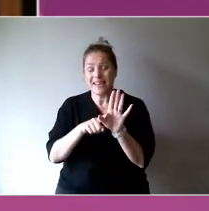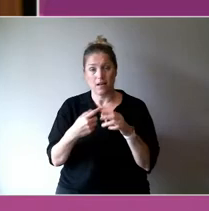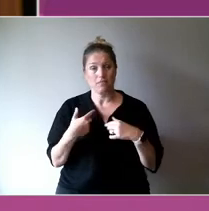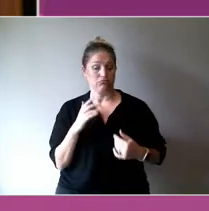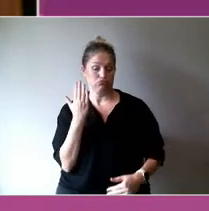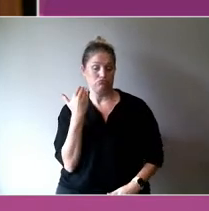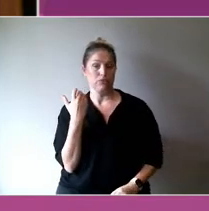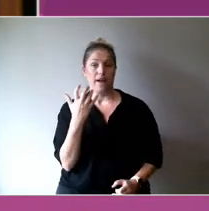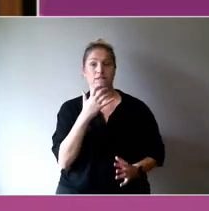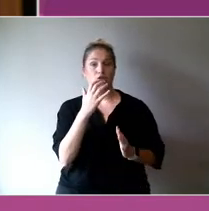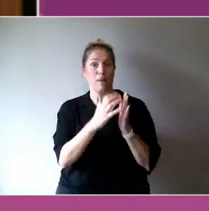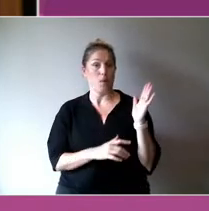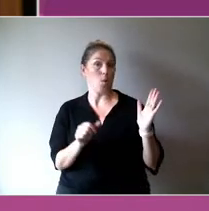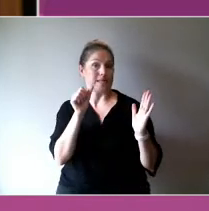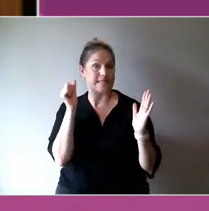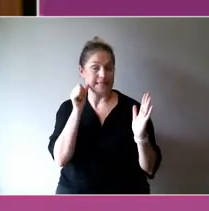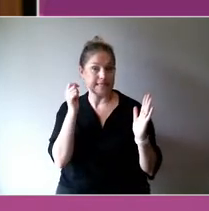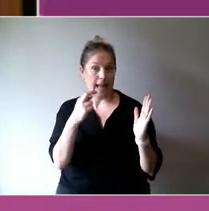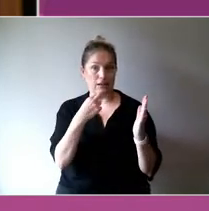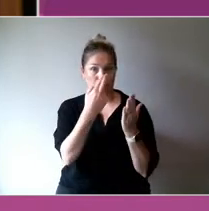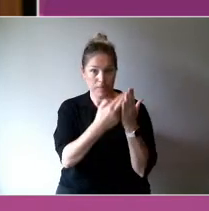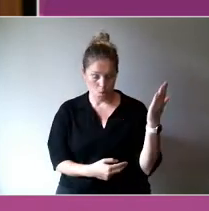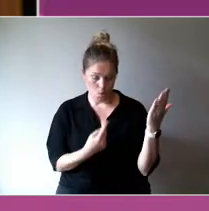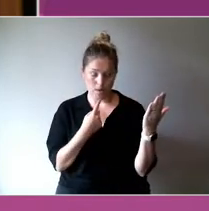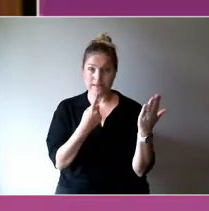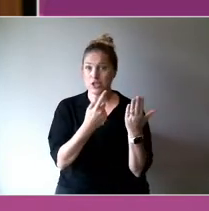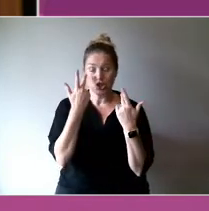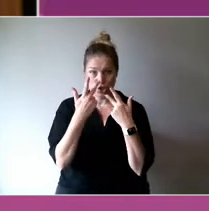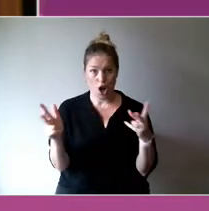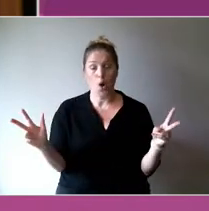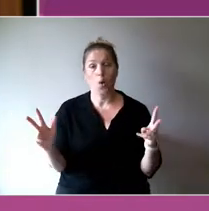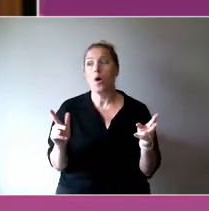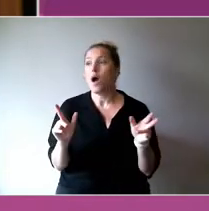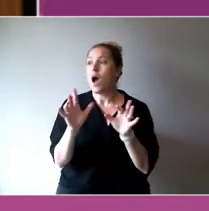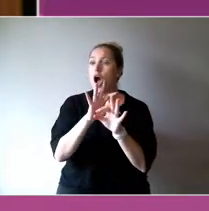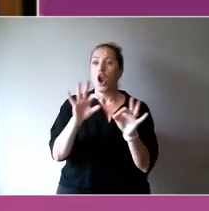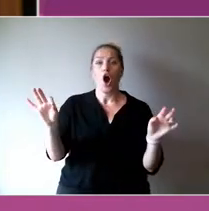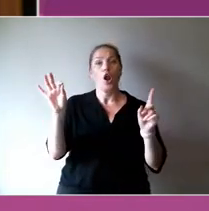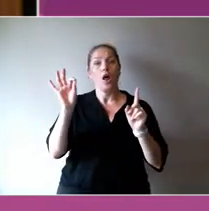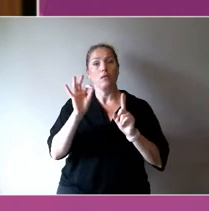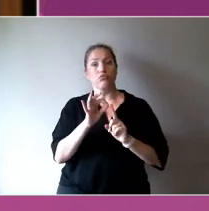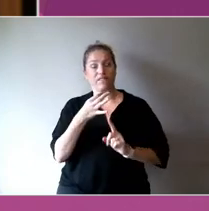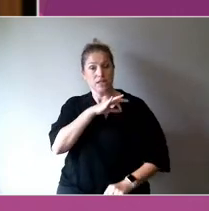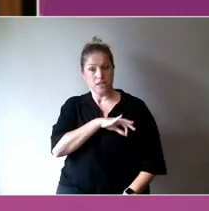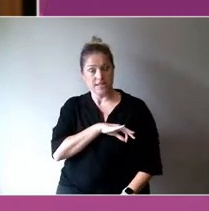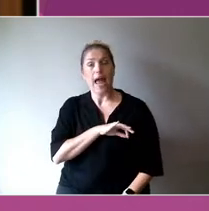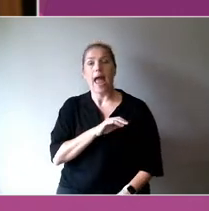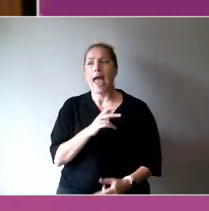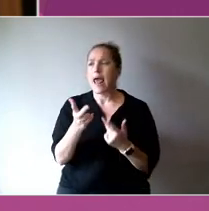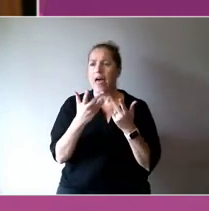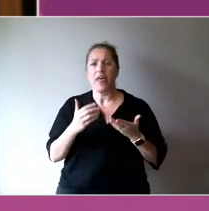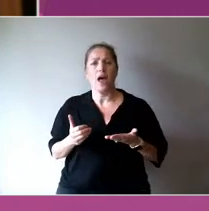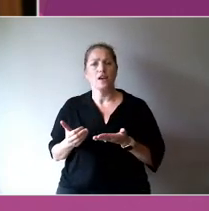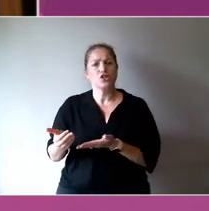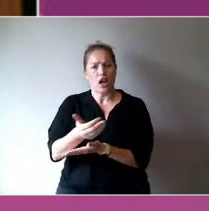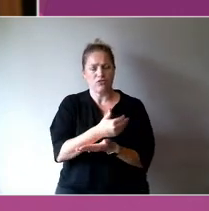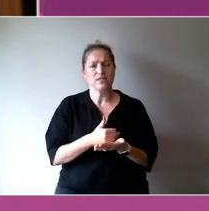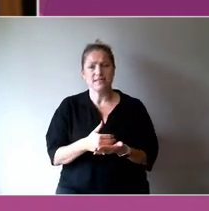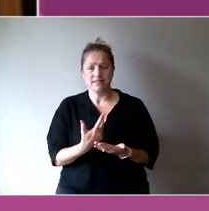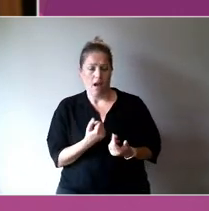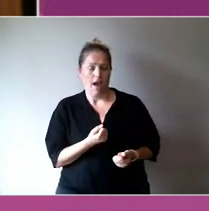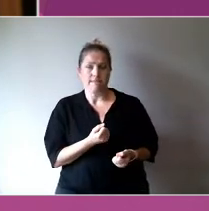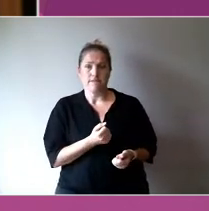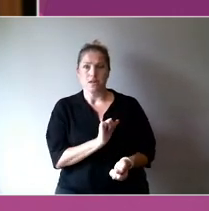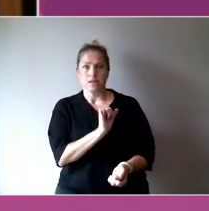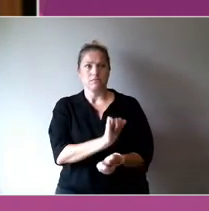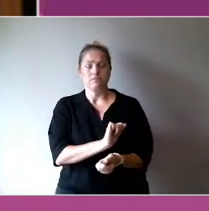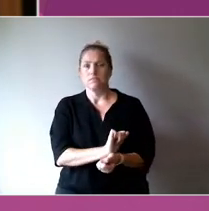Not non-profits and charities are kept in perpetual starvation mode, because grants